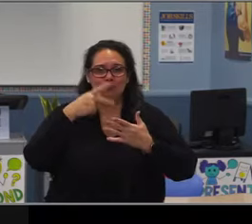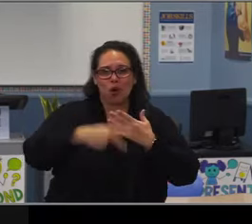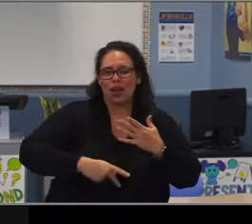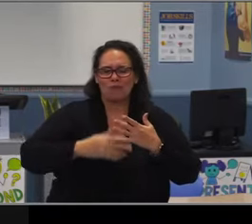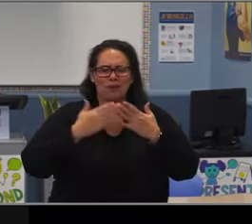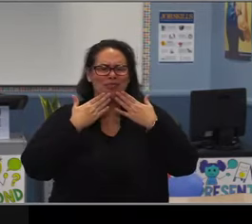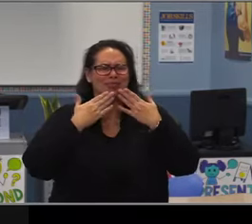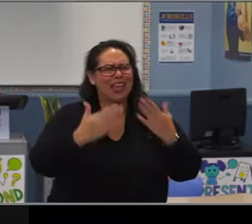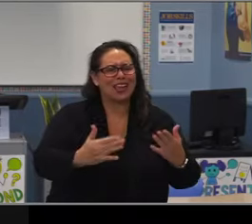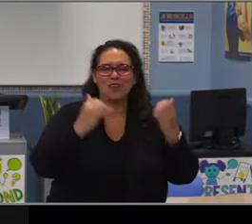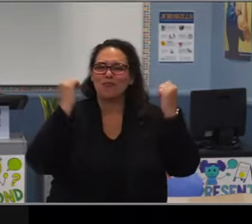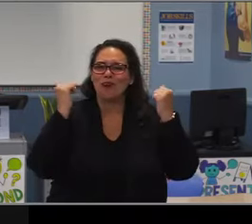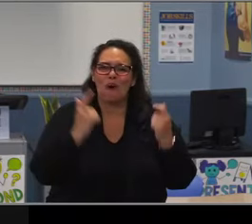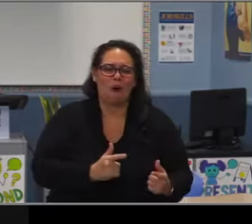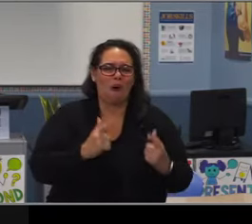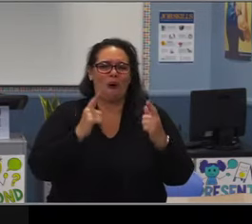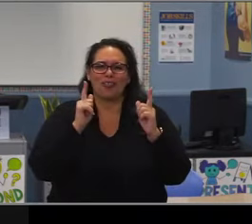And deeply appreciate it.